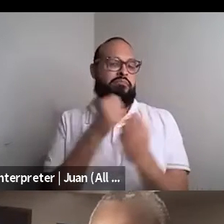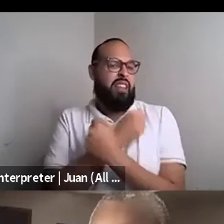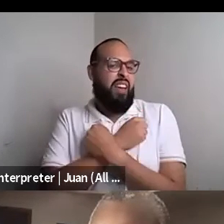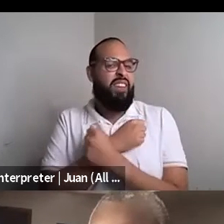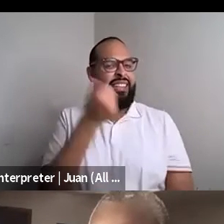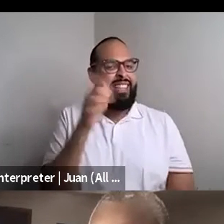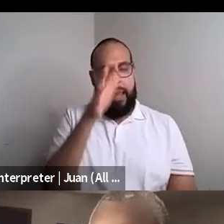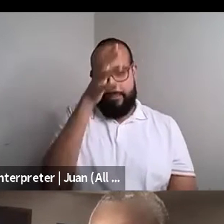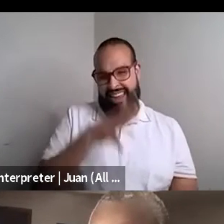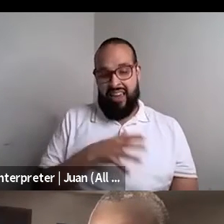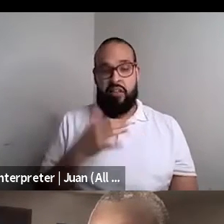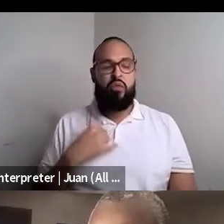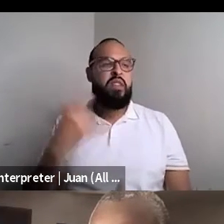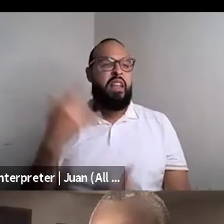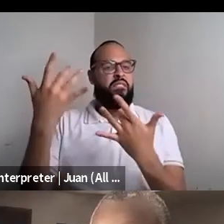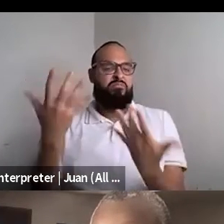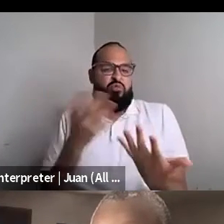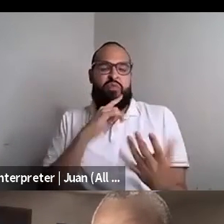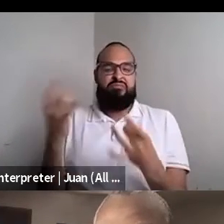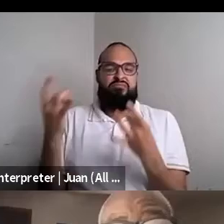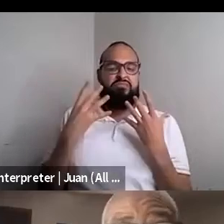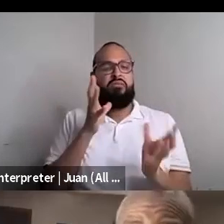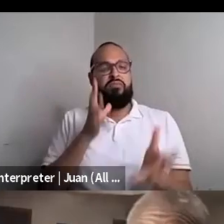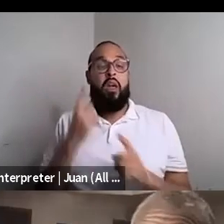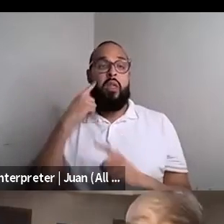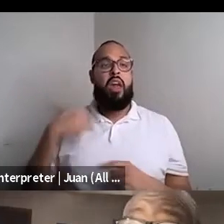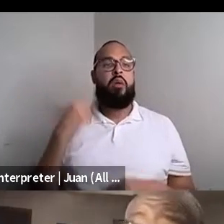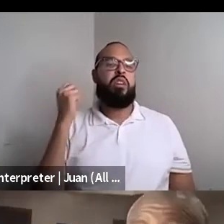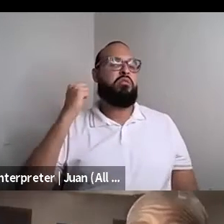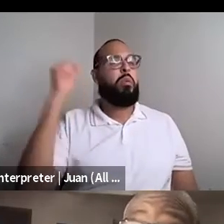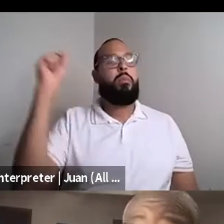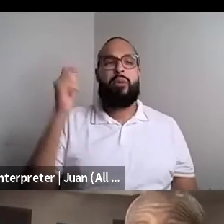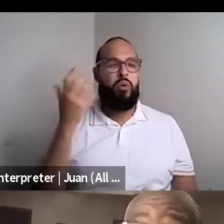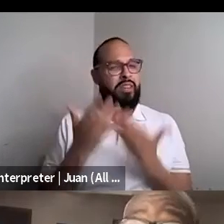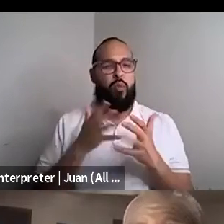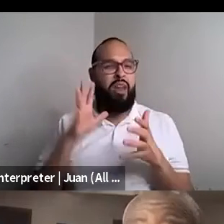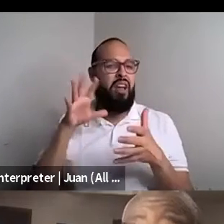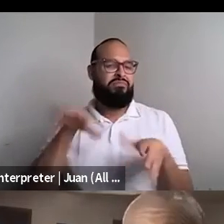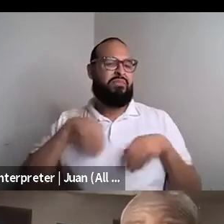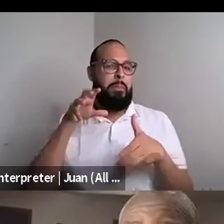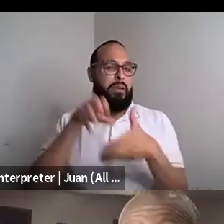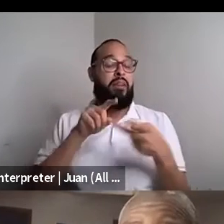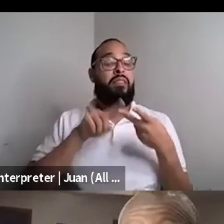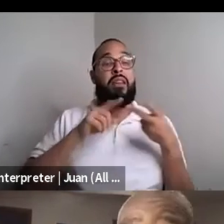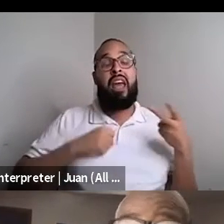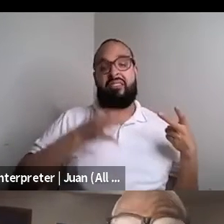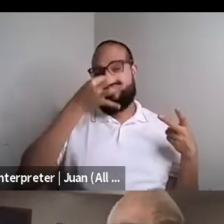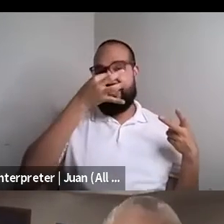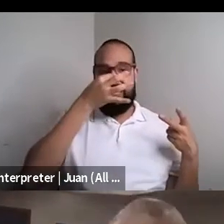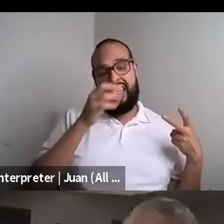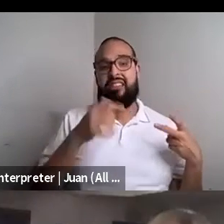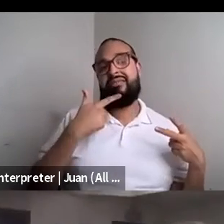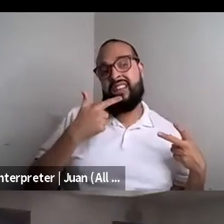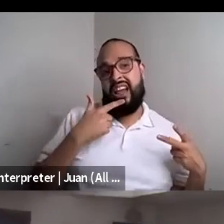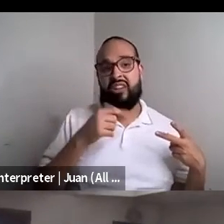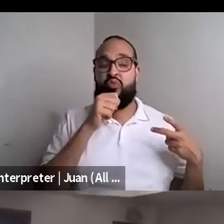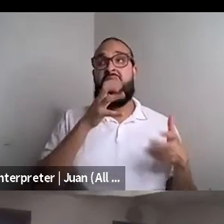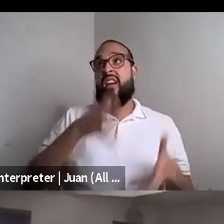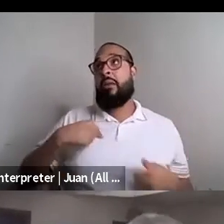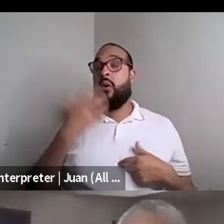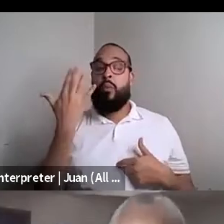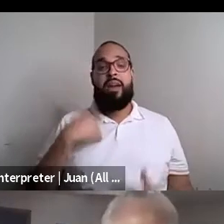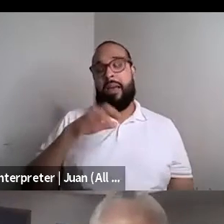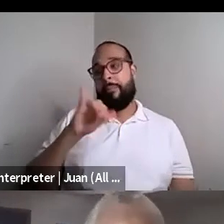Kokumo: Because I thought that was a punk who did just want to accept being a man. And then we had a fuckin must be dice who hated me for like being a fucking intersect, geez, I don't believe we all, we